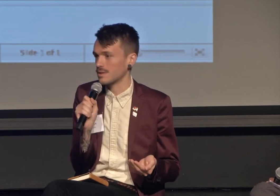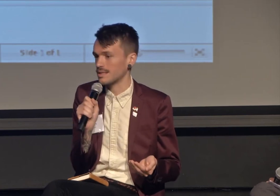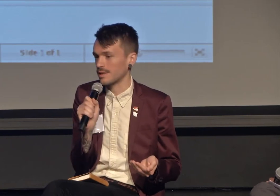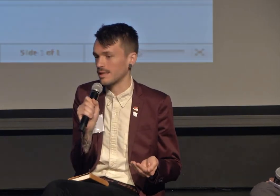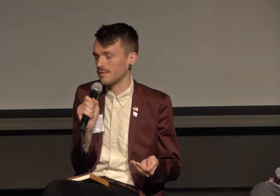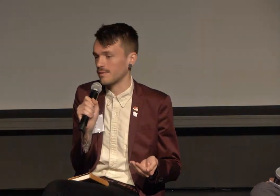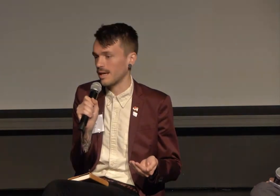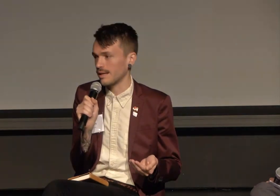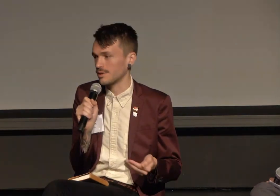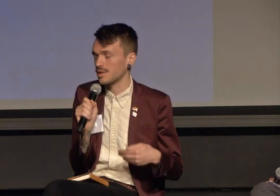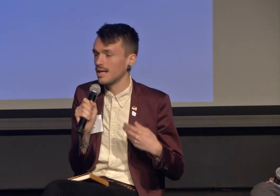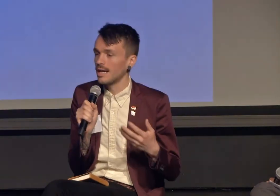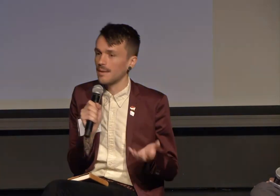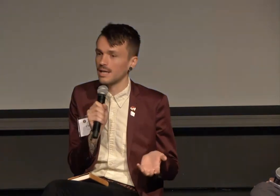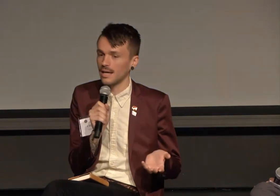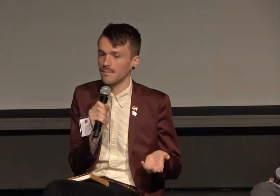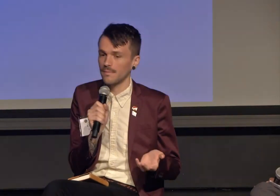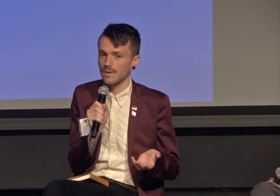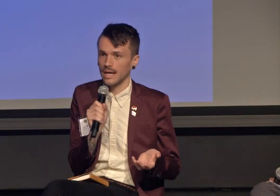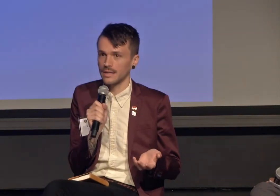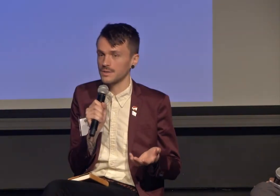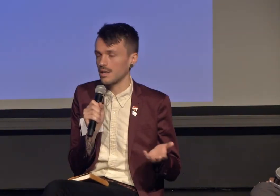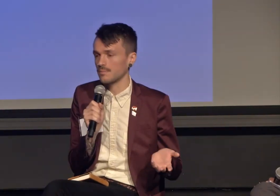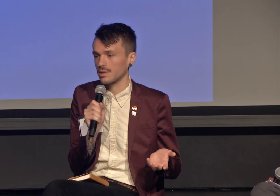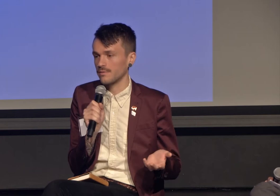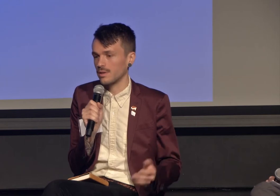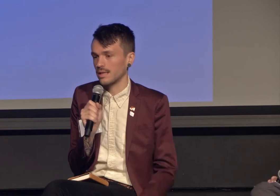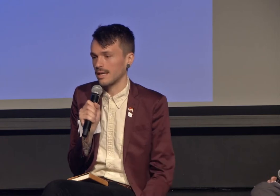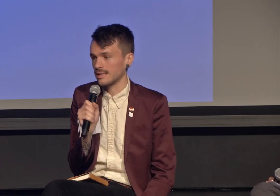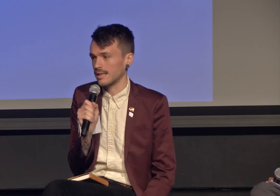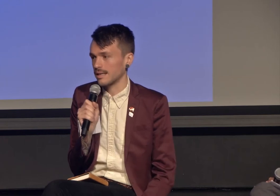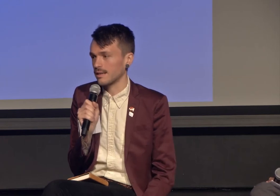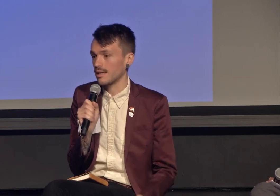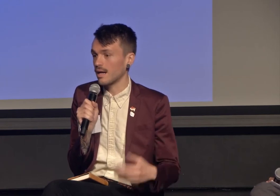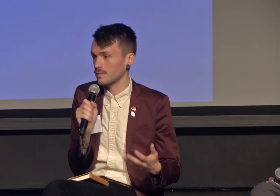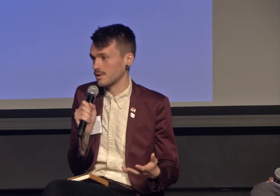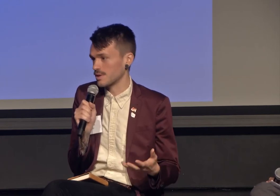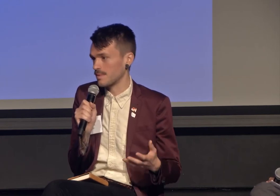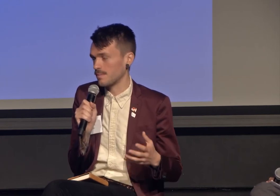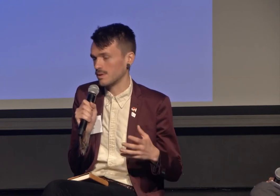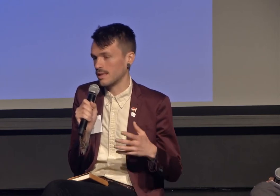become more civically engaged, I became a strong believer in the idea that nonreligious people need